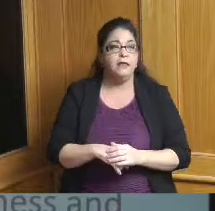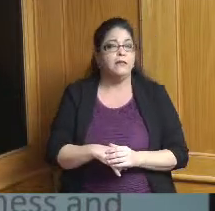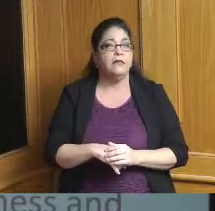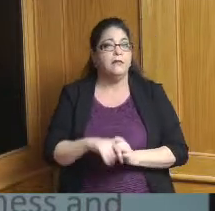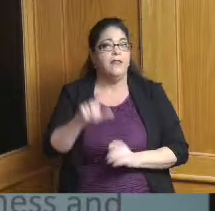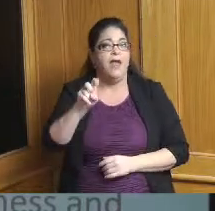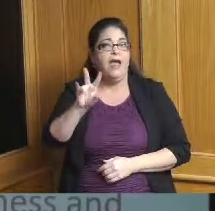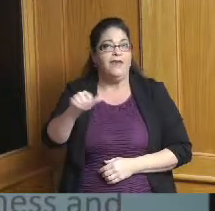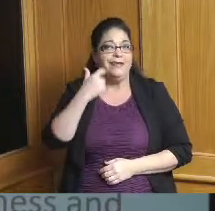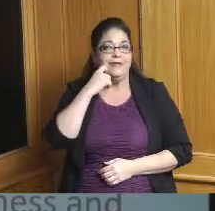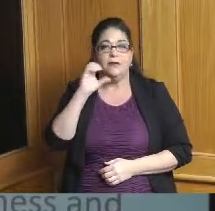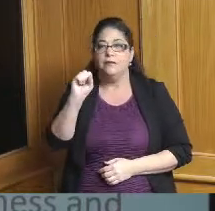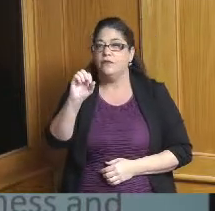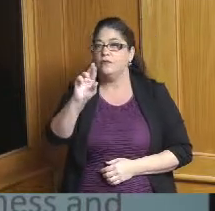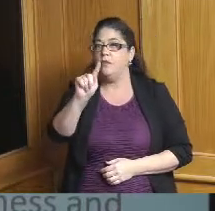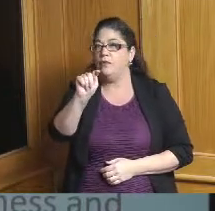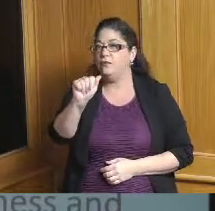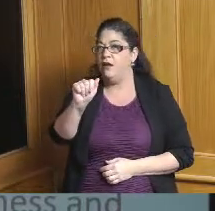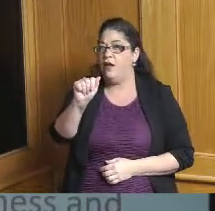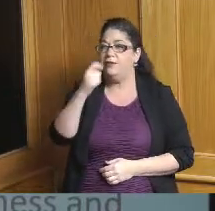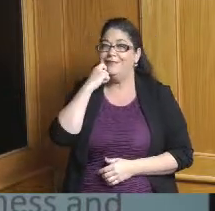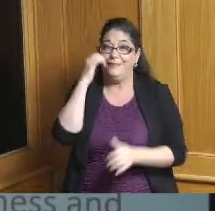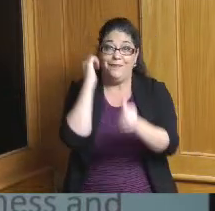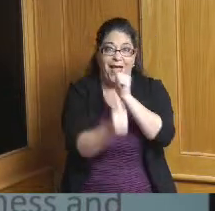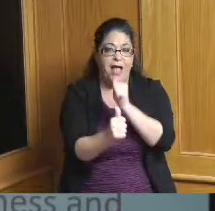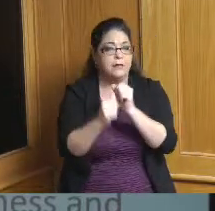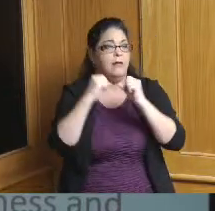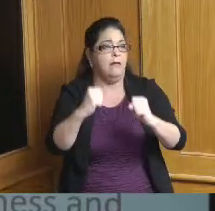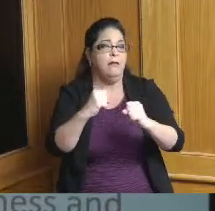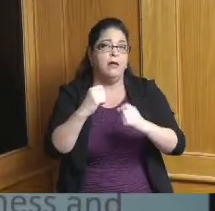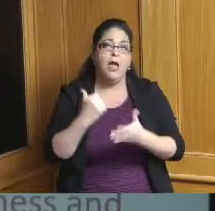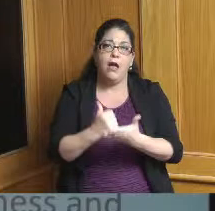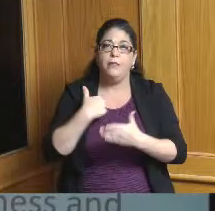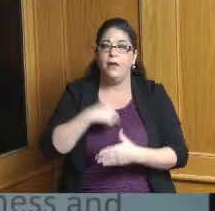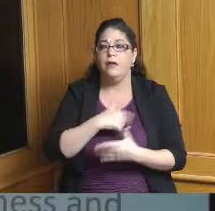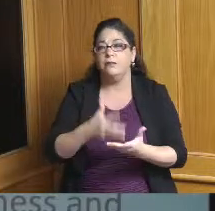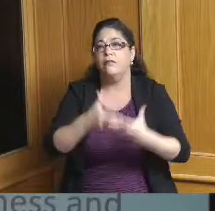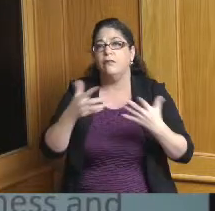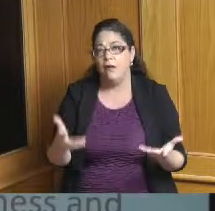a big step in the right direction the kinds of infrastructure improvements that include